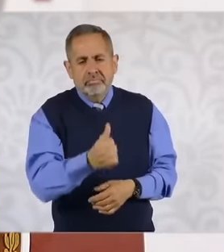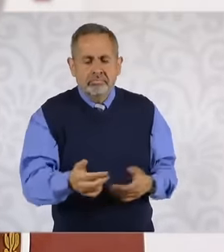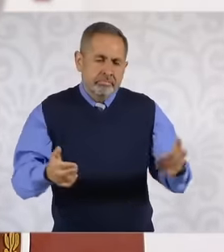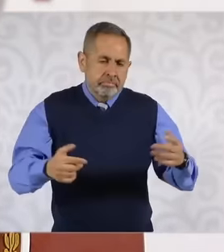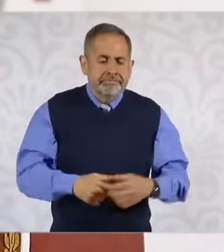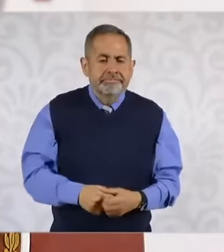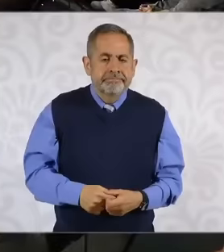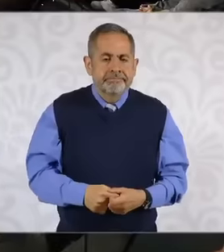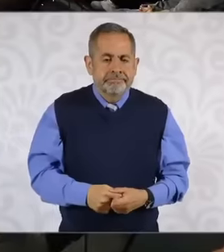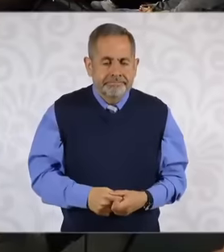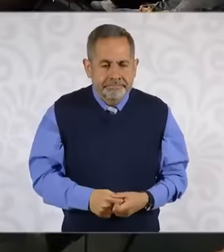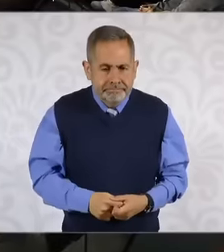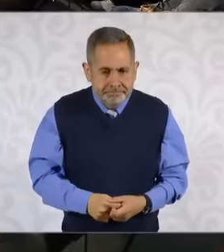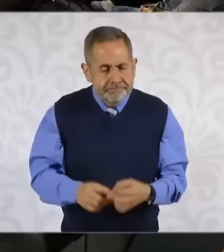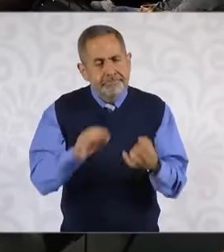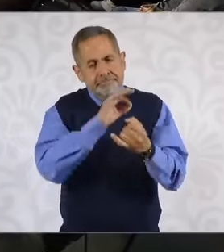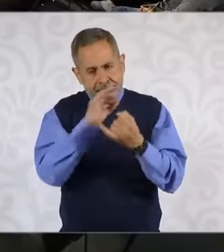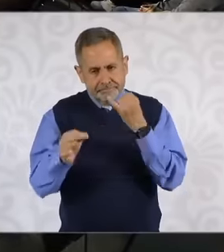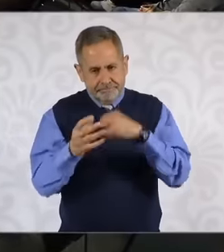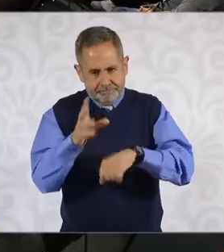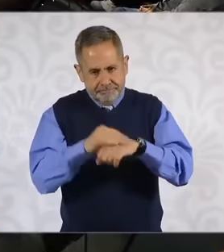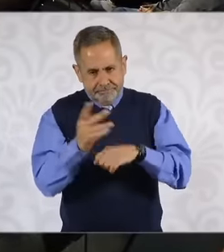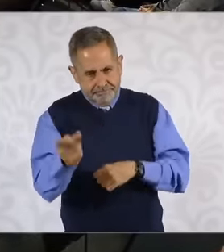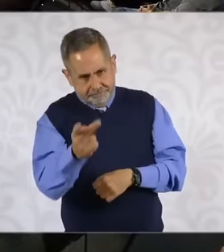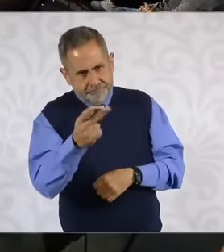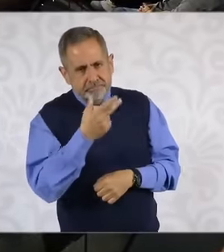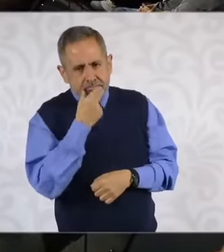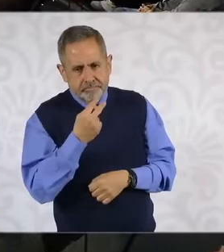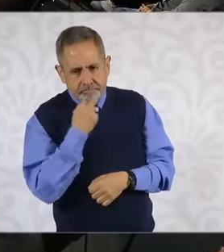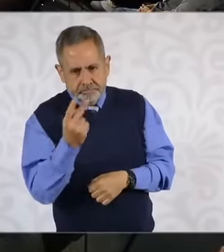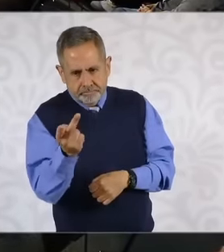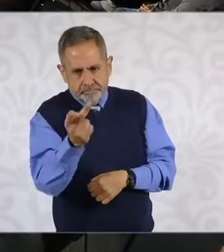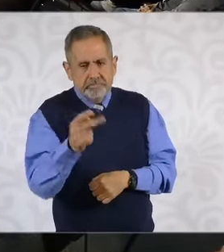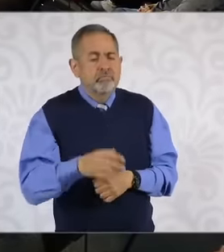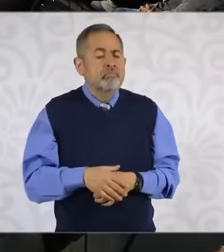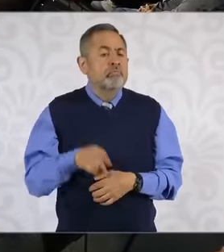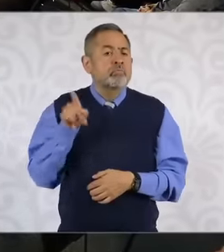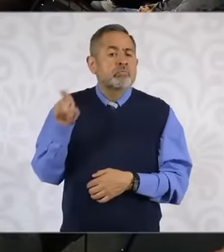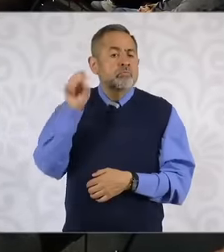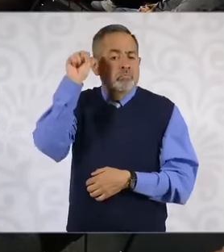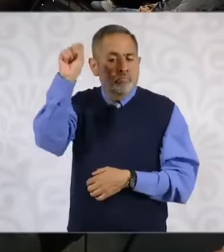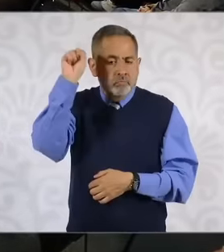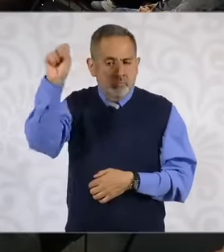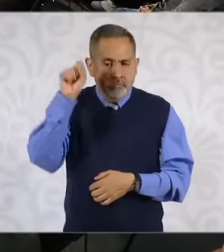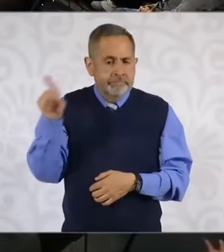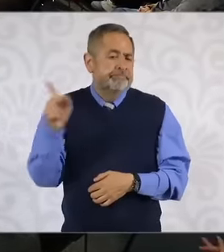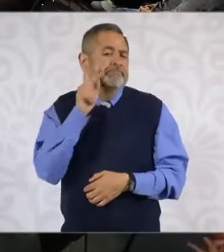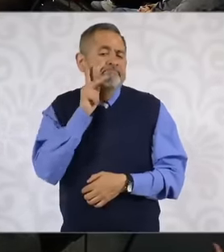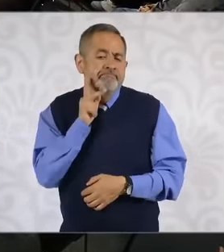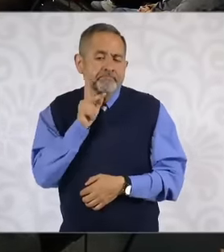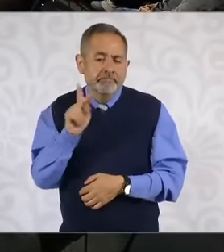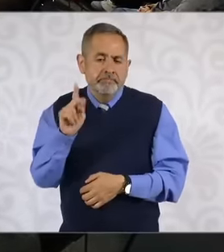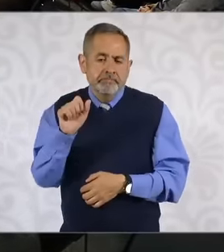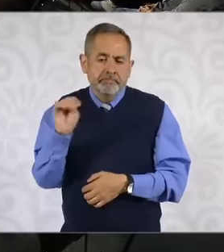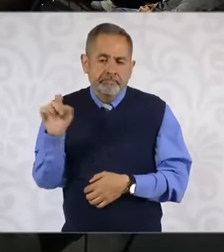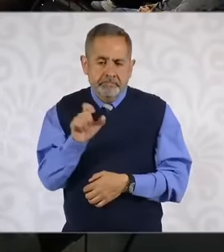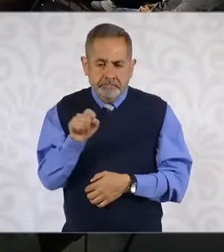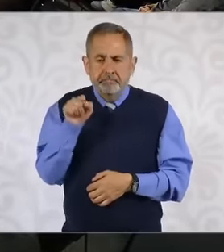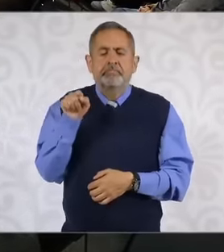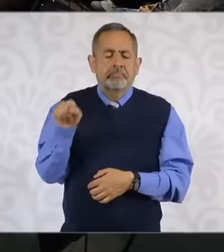in last topic If you Allow me in the Oil Workers Union they have uh an